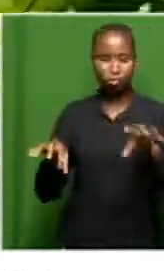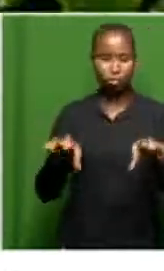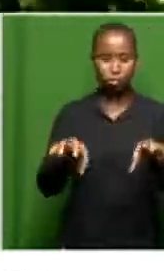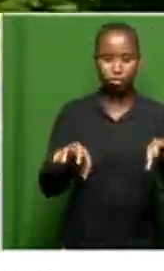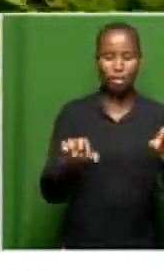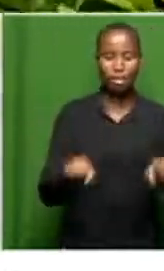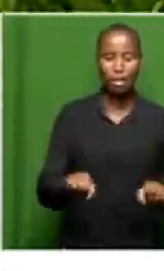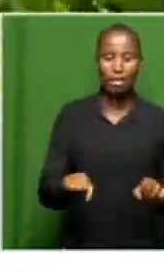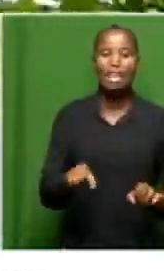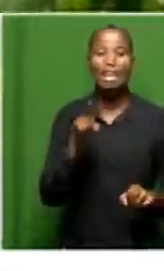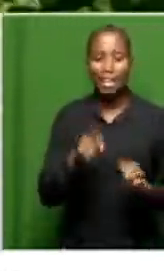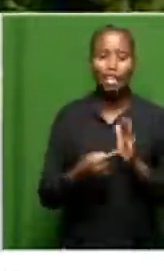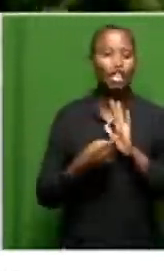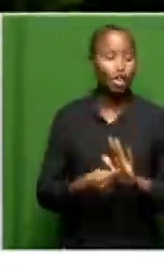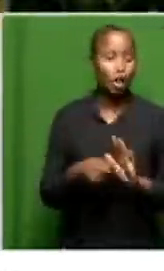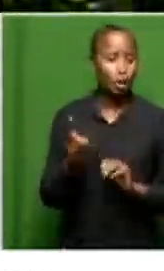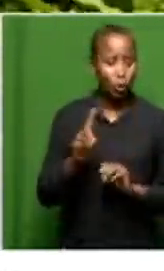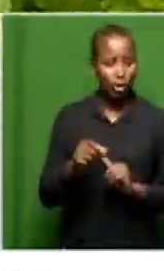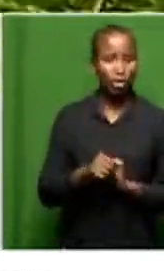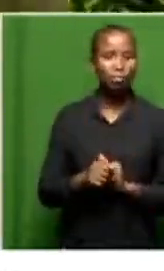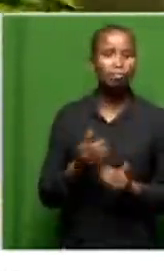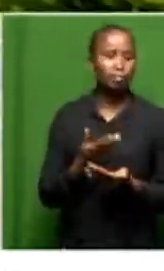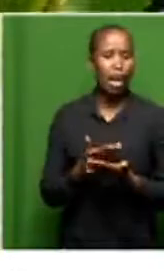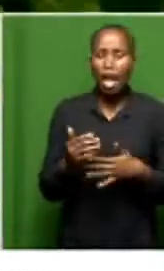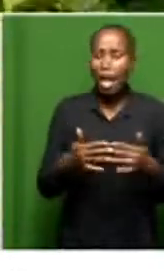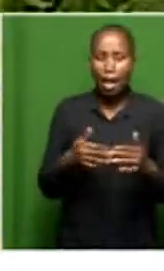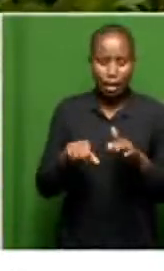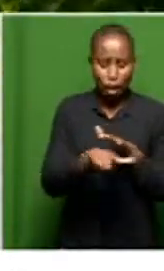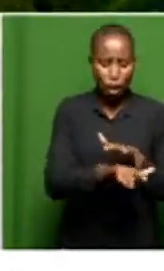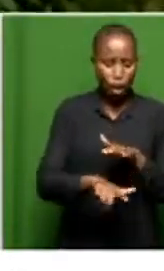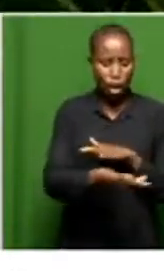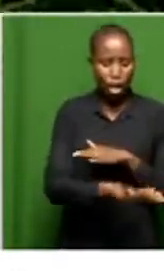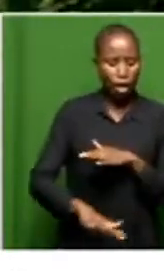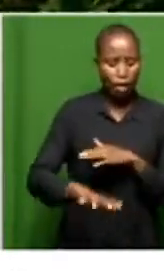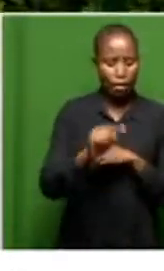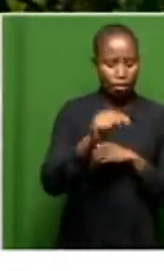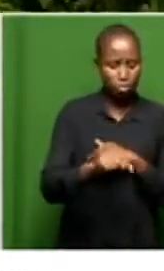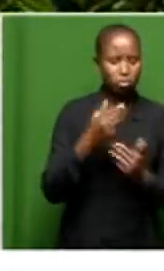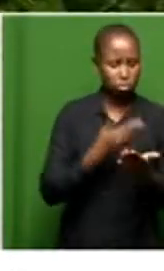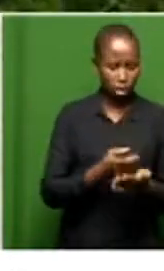it's just showing the possibility that any land available can be used as long as you can plant